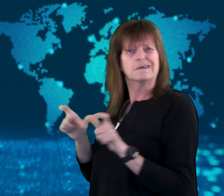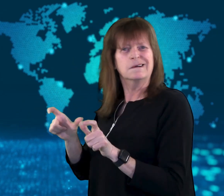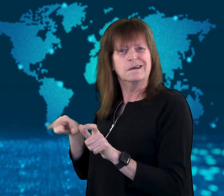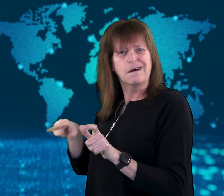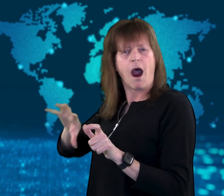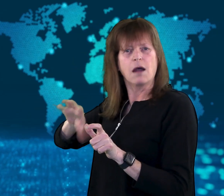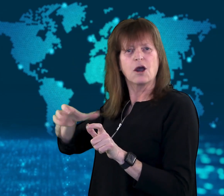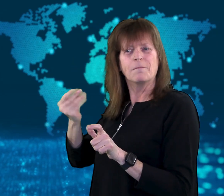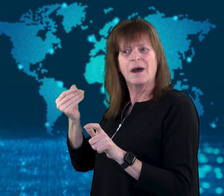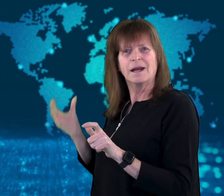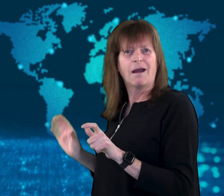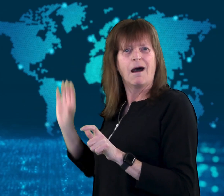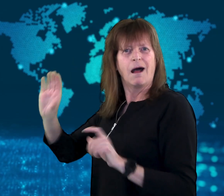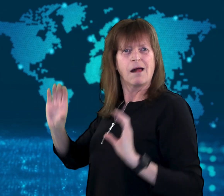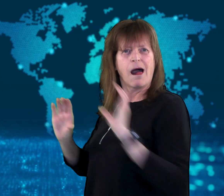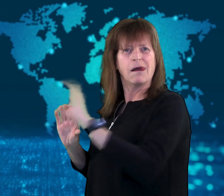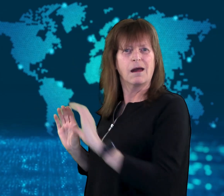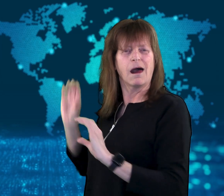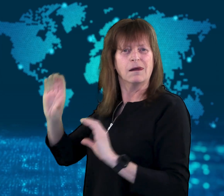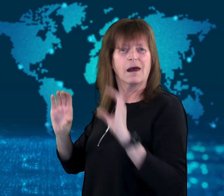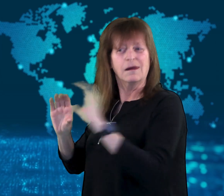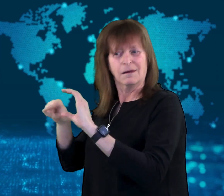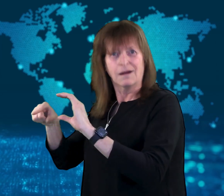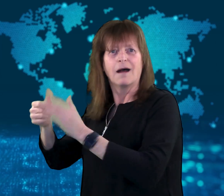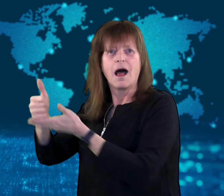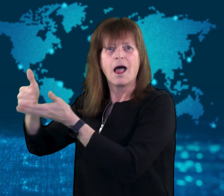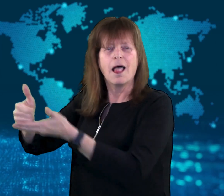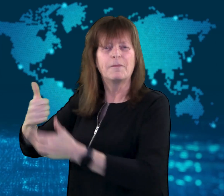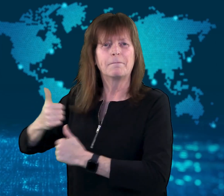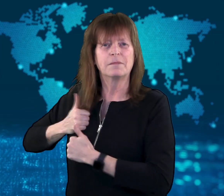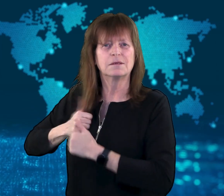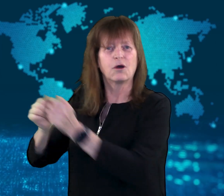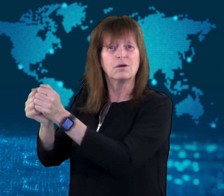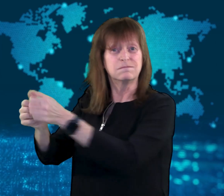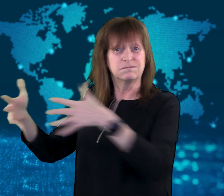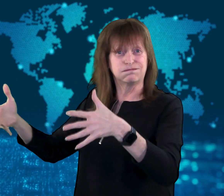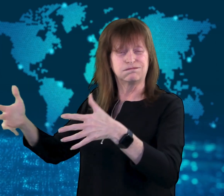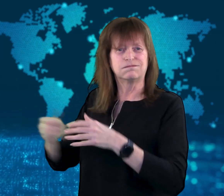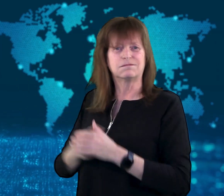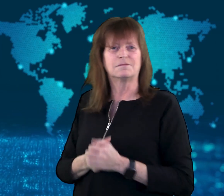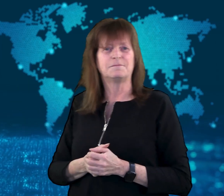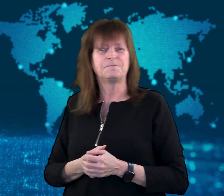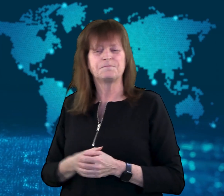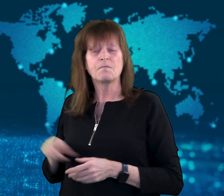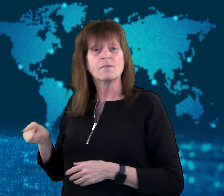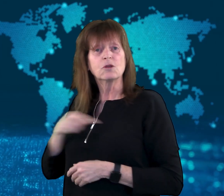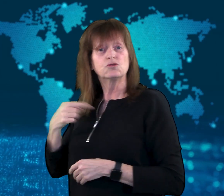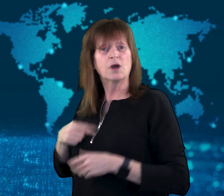in an effort to limit the funds the country can invest in its military.